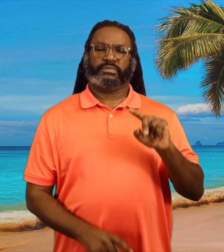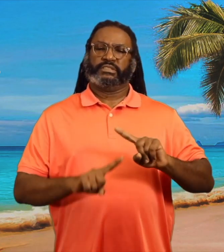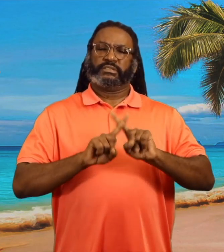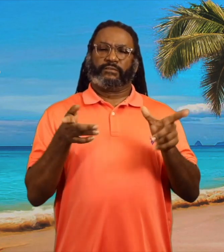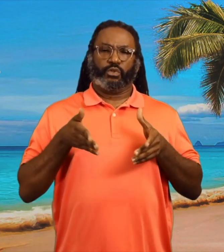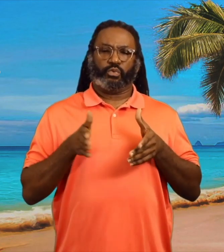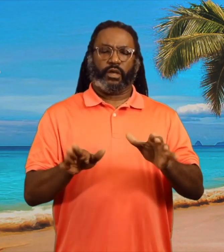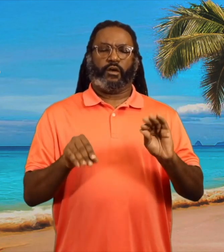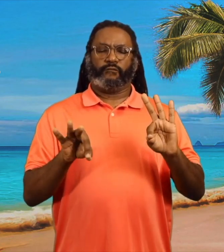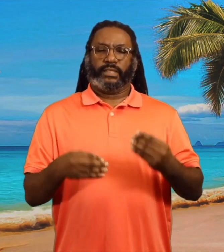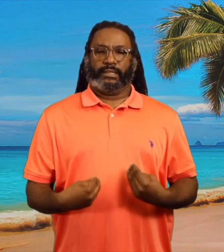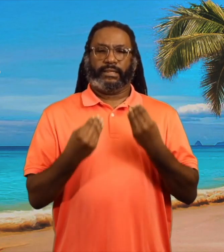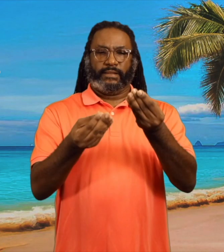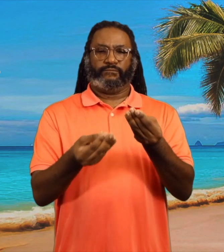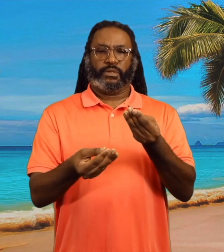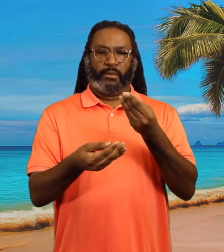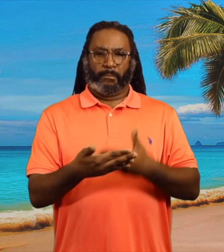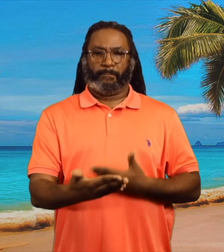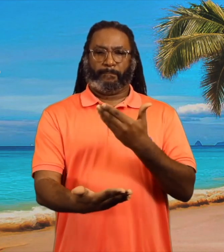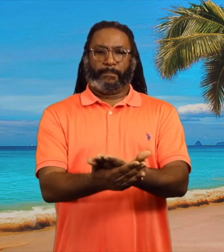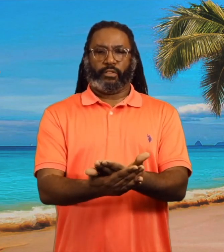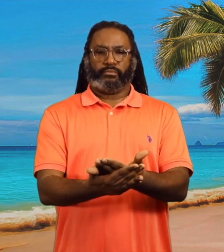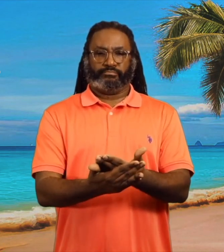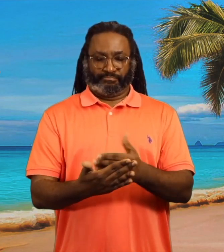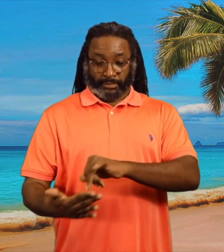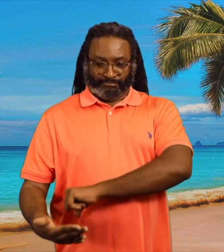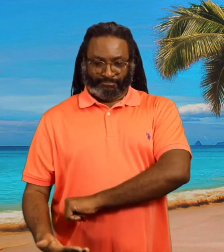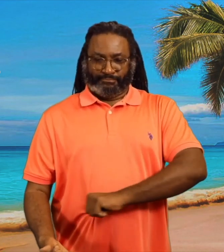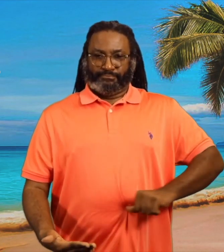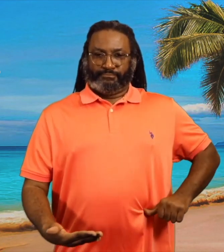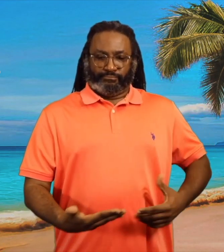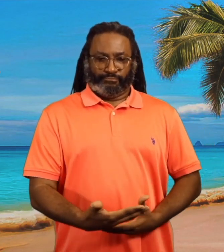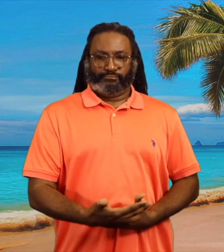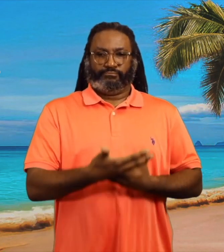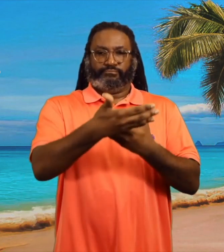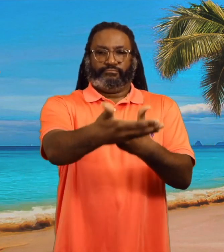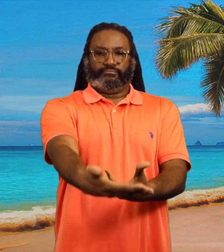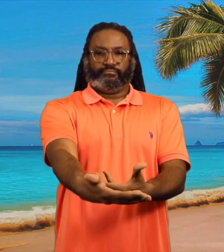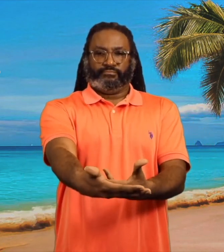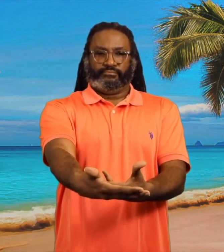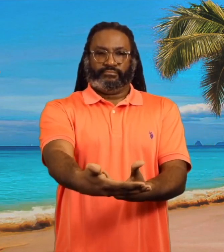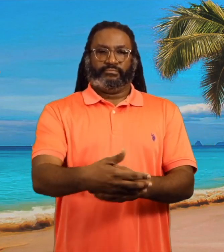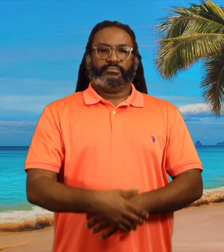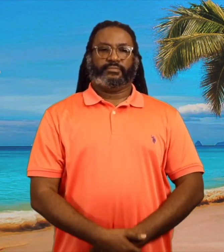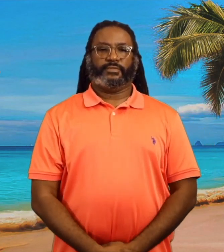It's a different way of giving birth. A surgical method of birth.